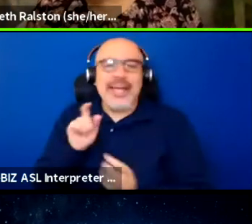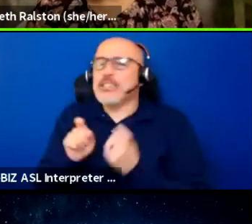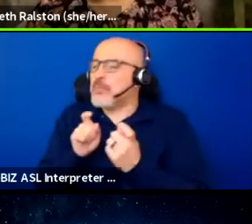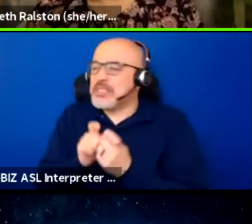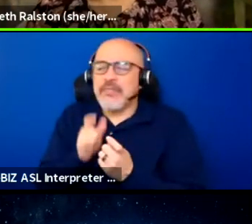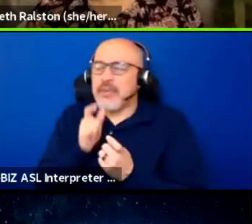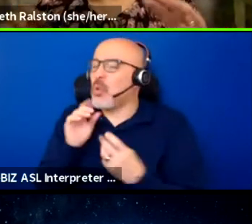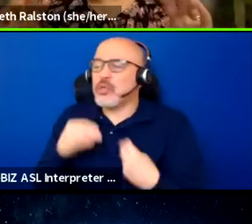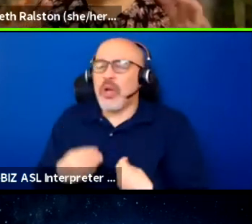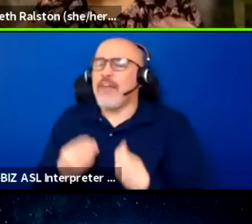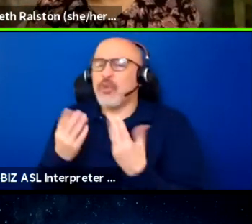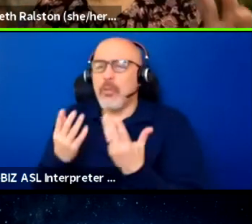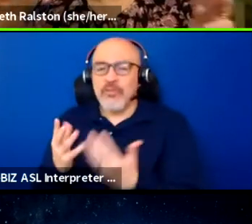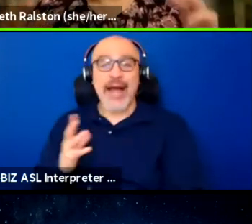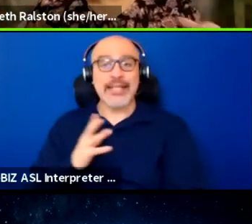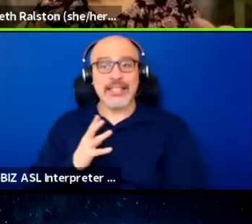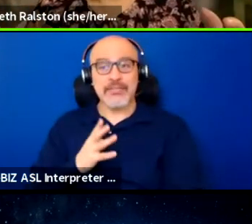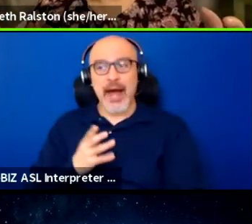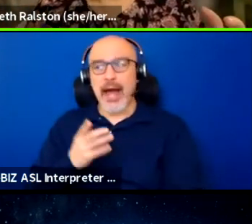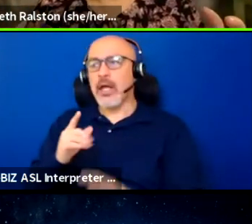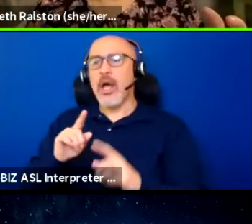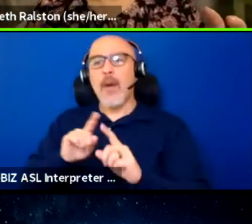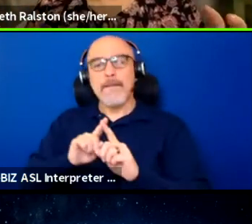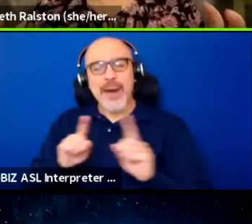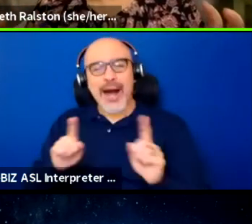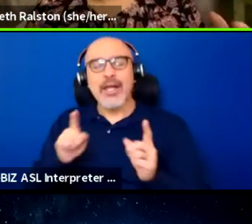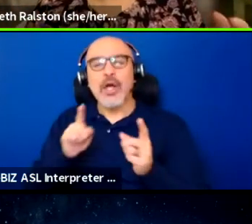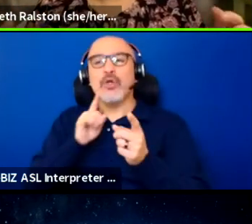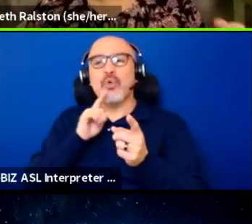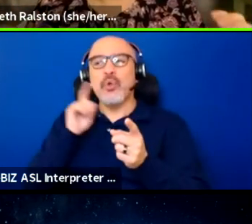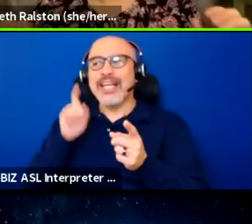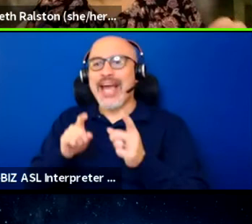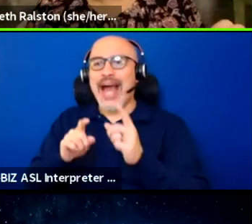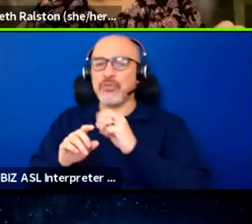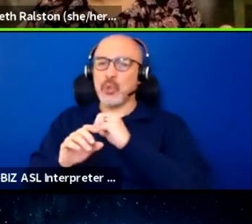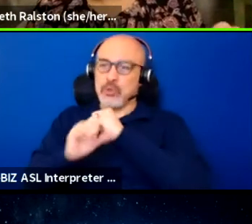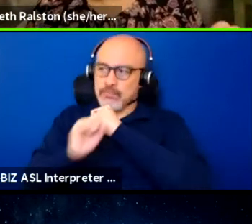but you have to really state upfront